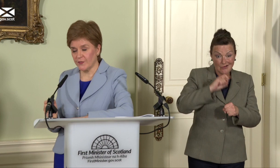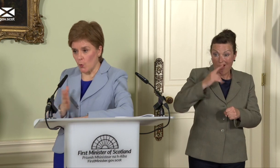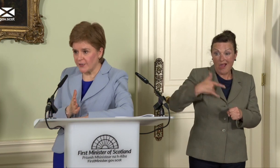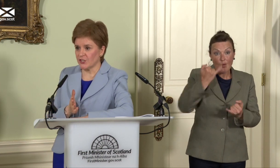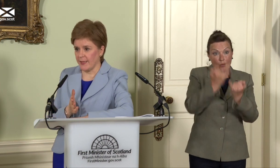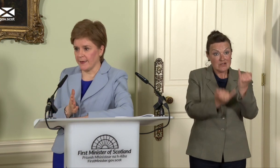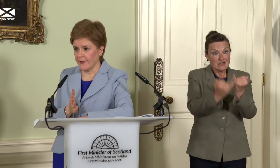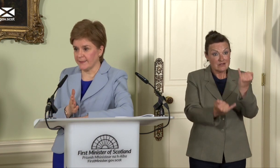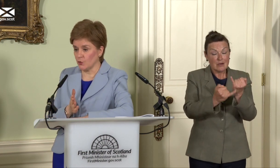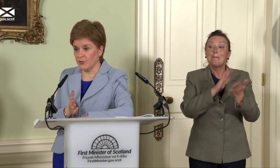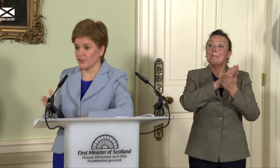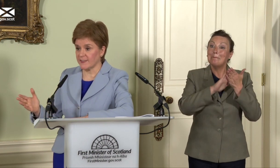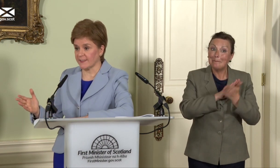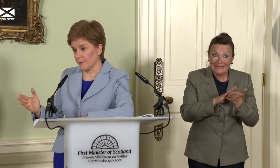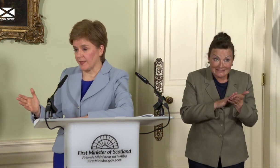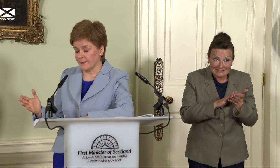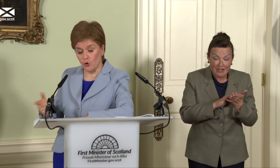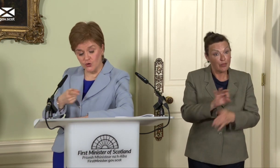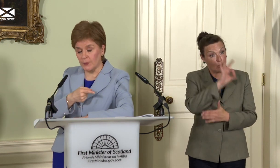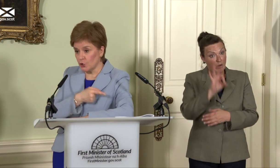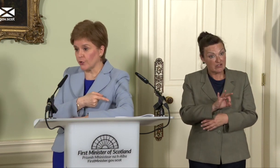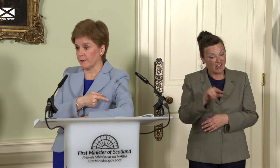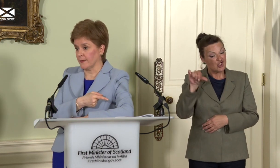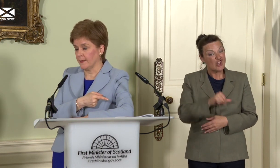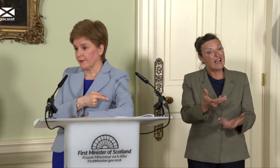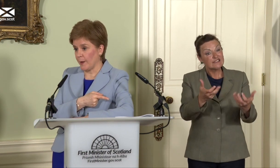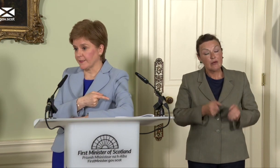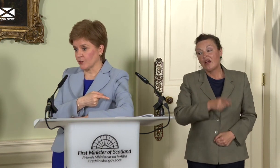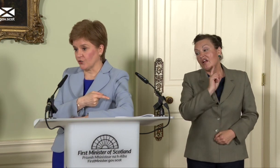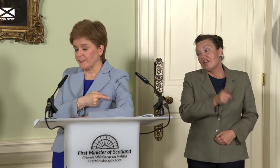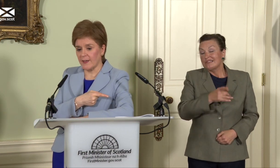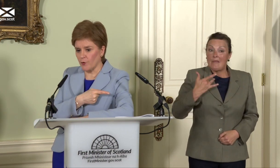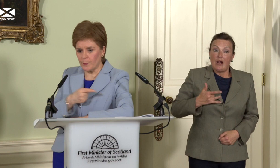question then is do we just accept that or do we look at comparative countries that have all been